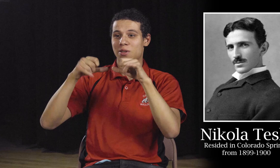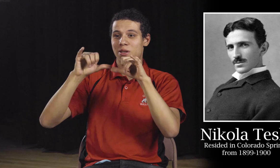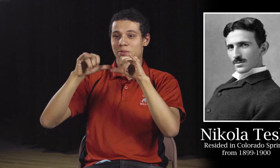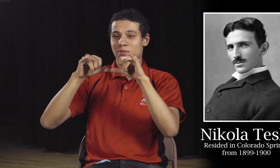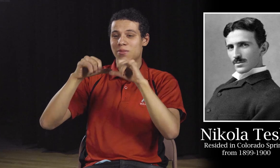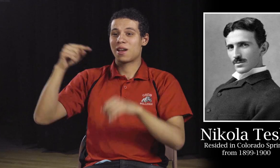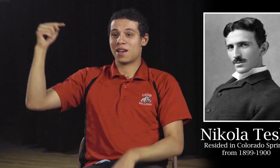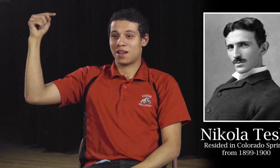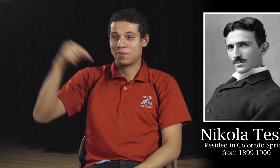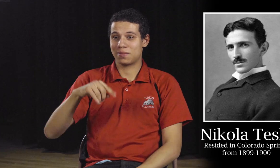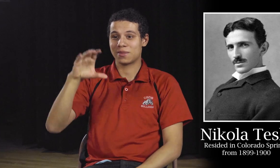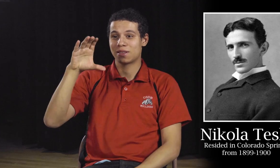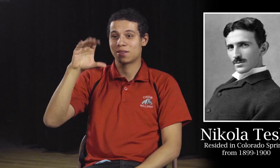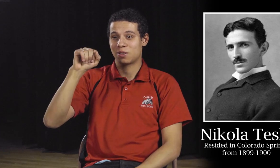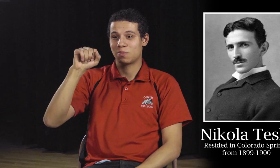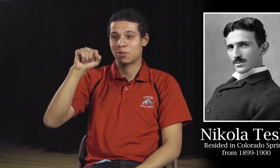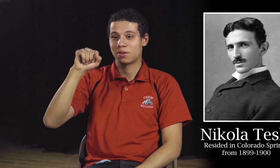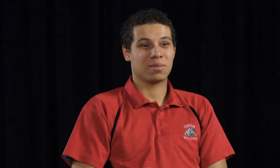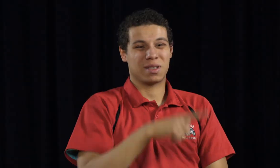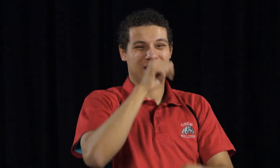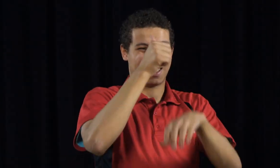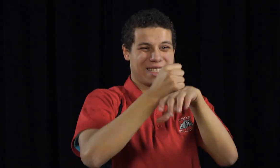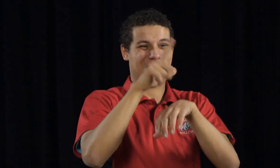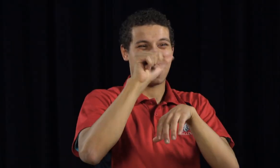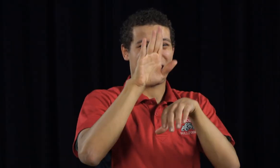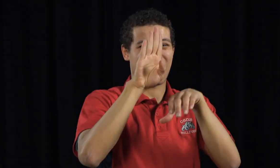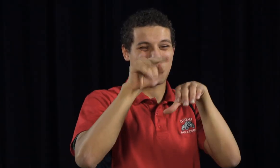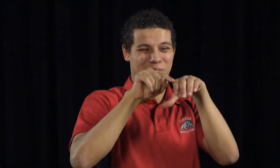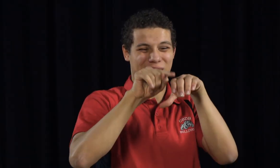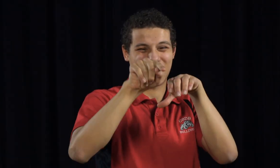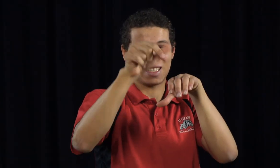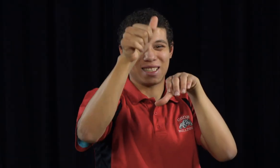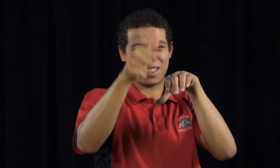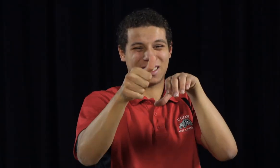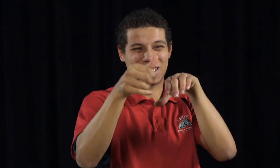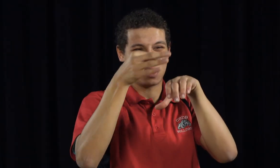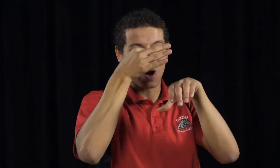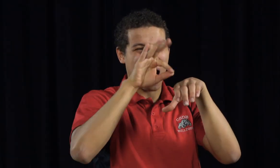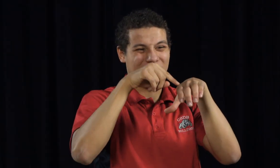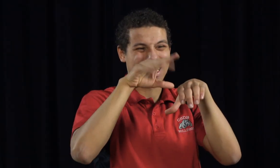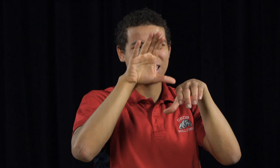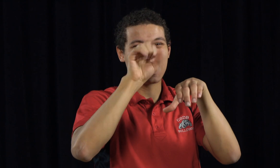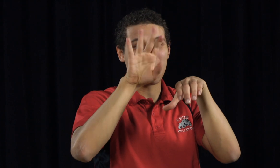Nikola Tesla, one of the pioneers in electrical engineering came to Colorado Springs